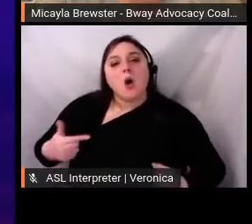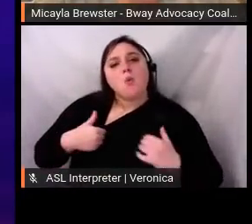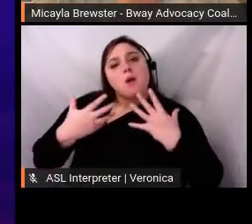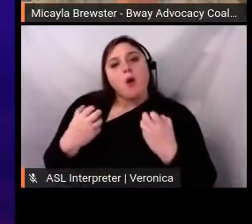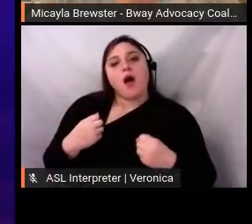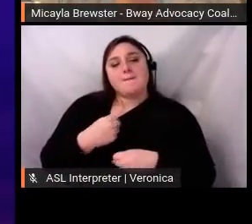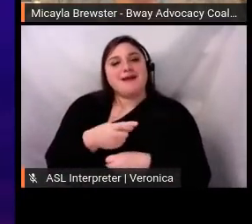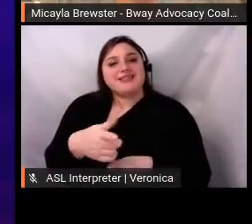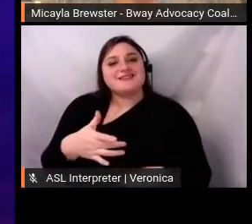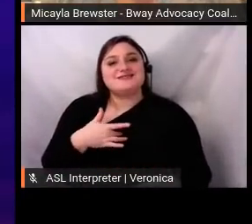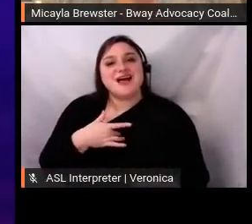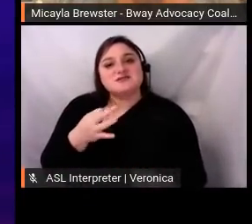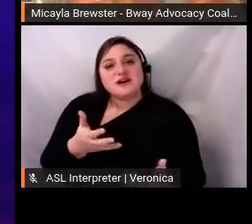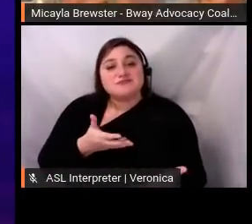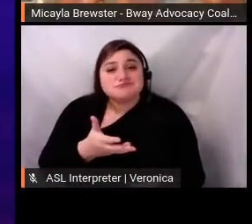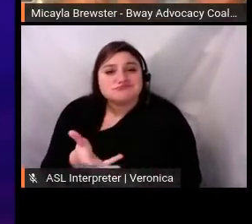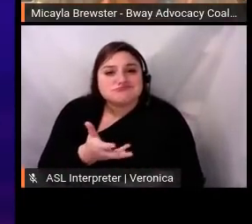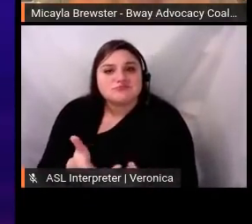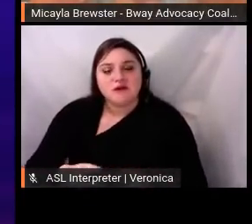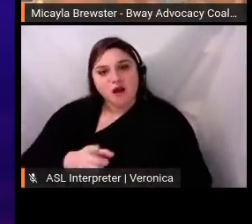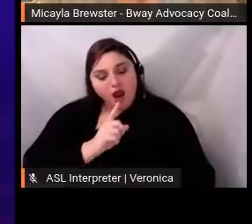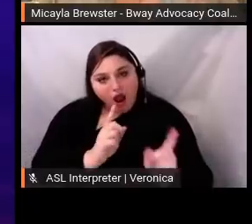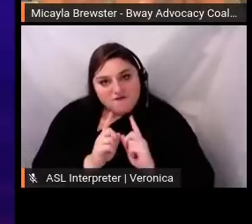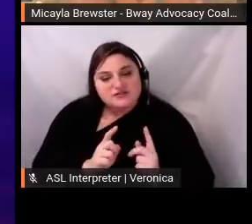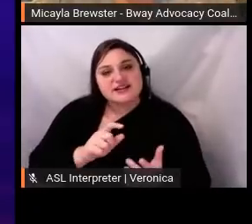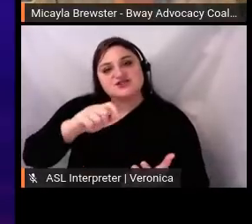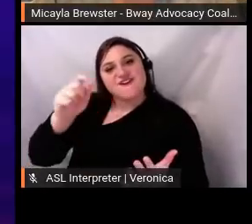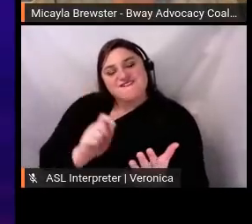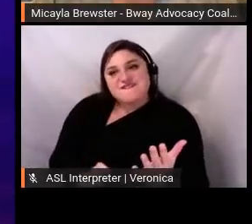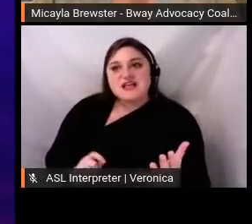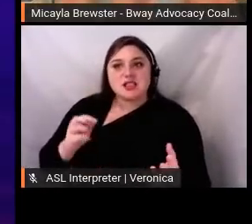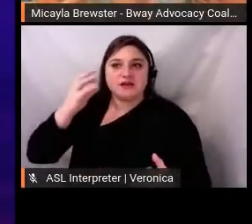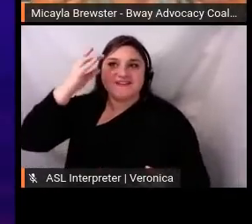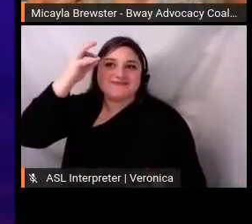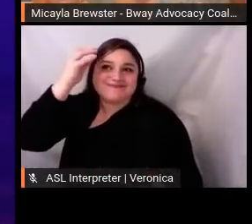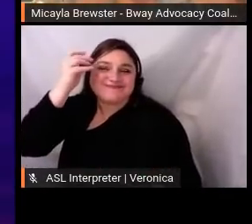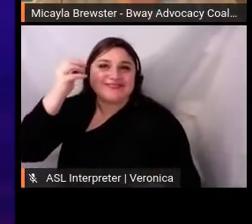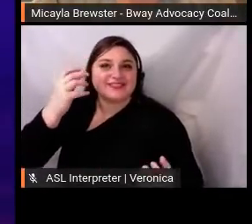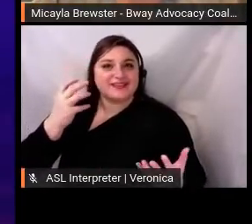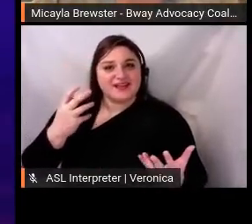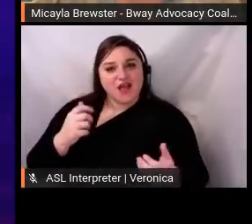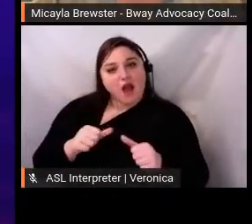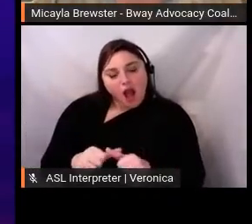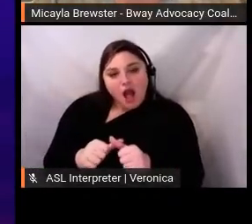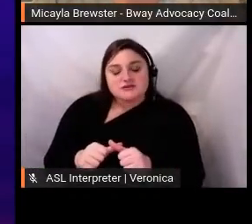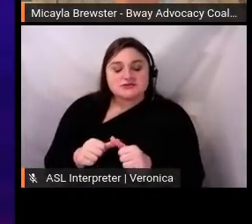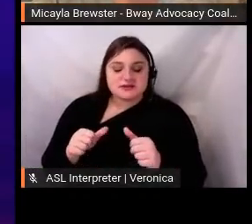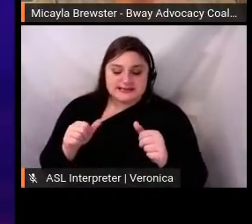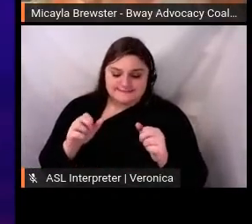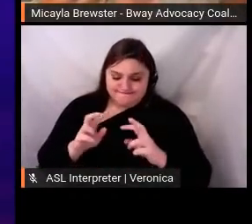disagree. It's about constant reflection, constant education. Being